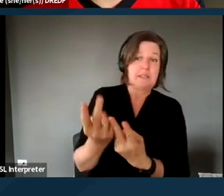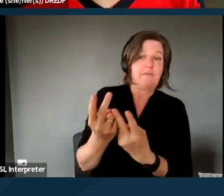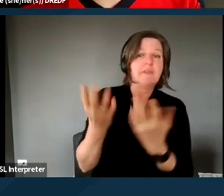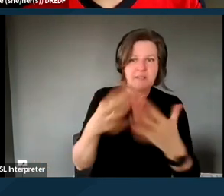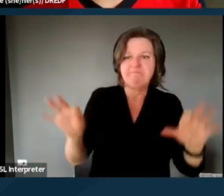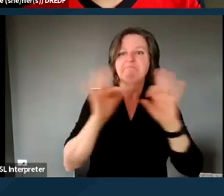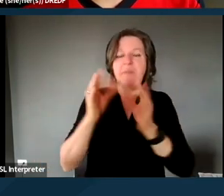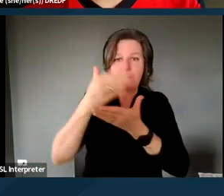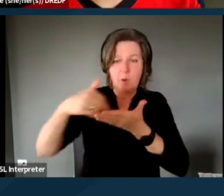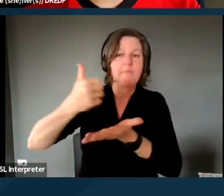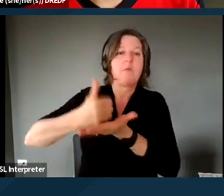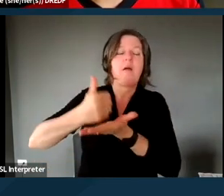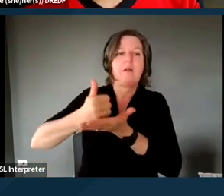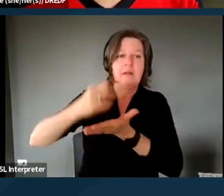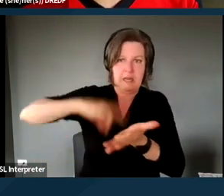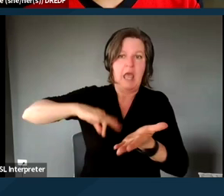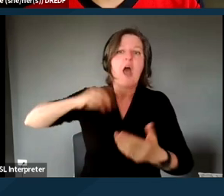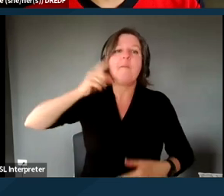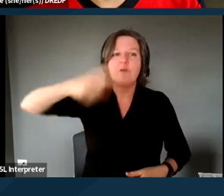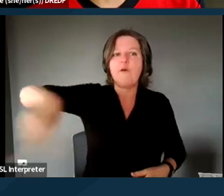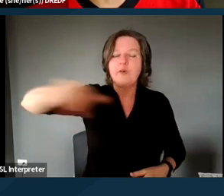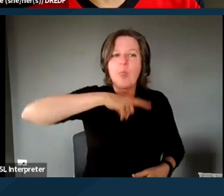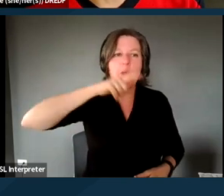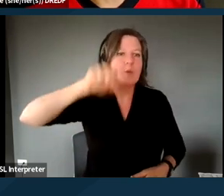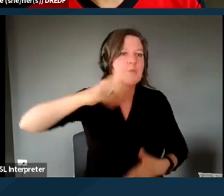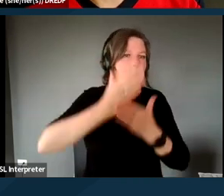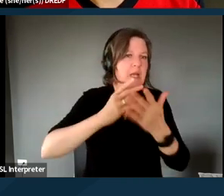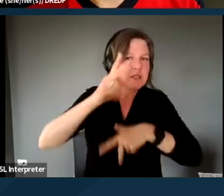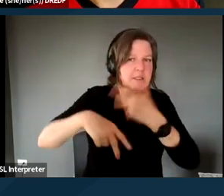helpful to those who may need some level of monitoring,